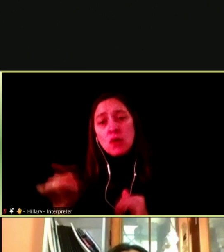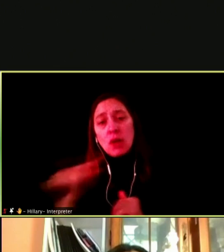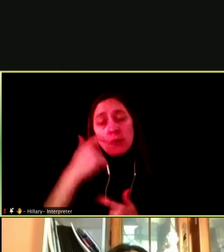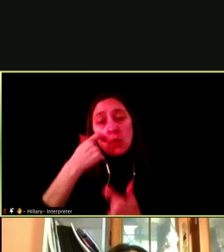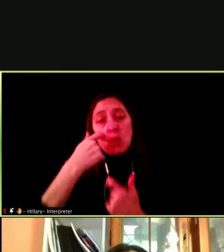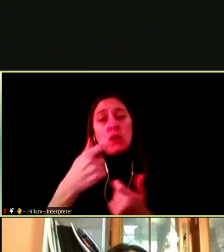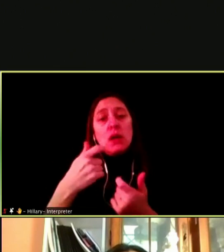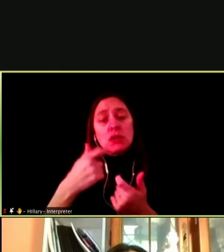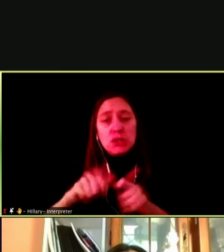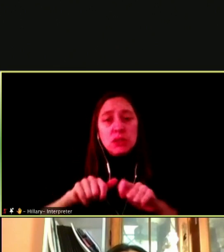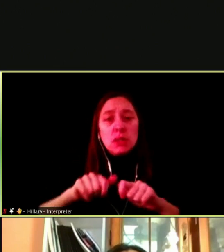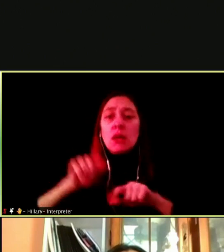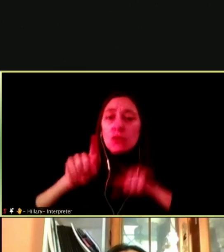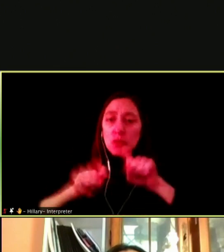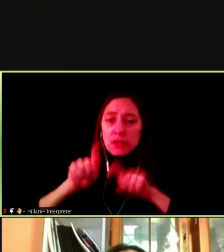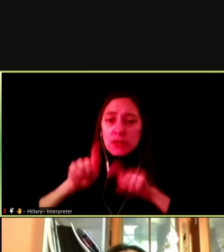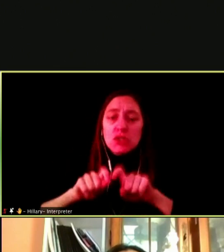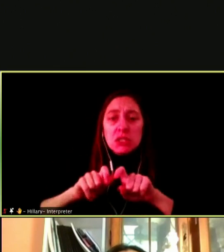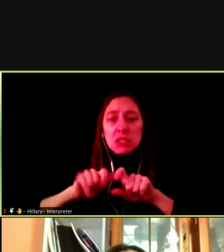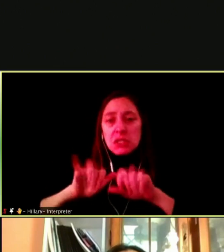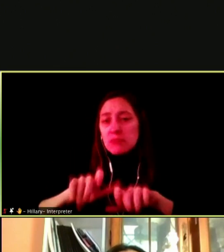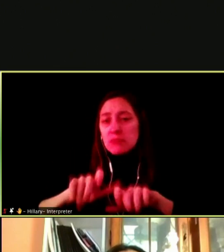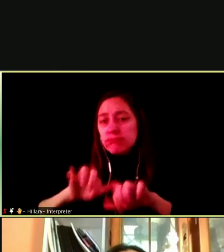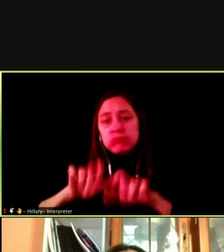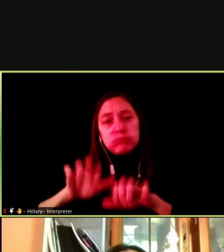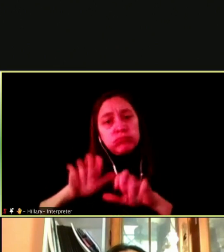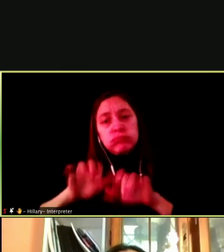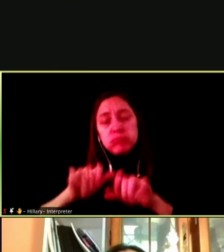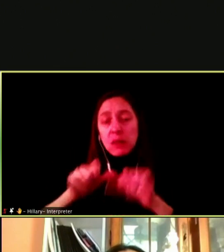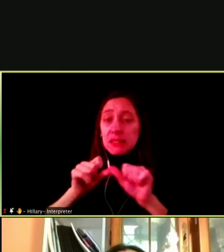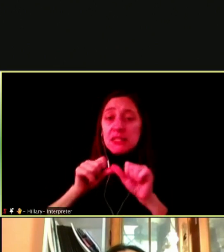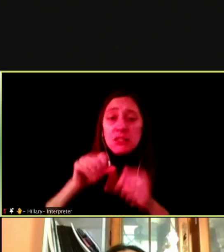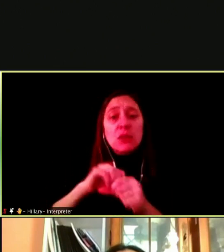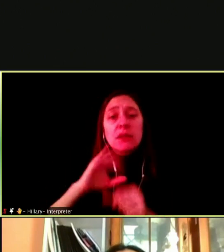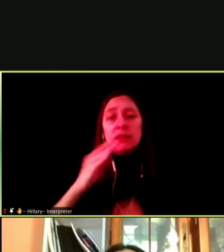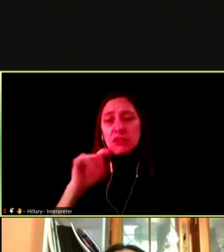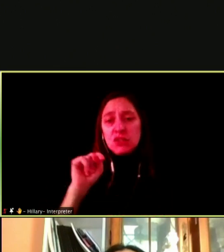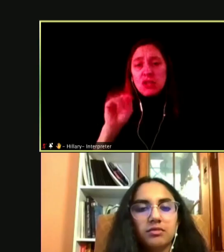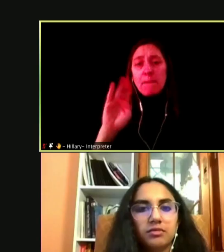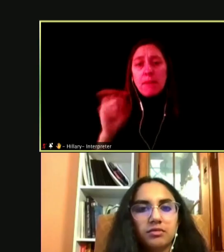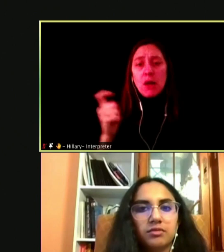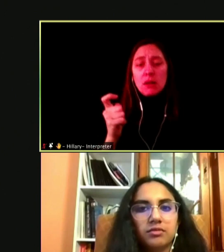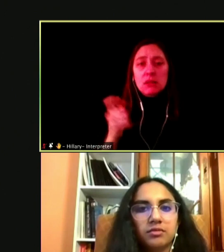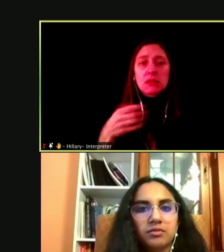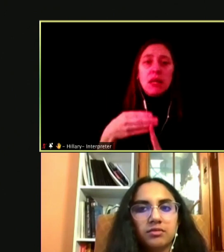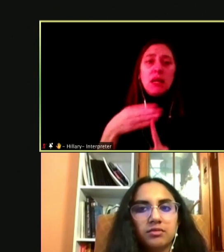QUESTIONS AND REFLECTIONS INTO THE CHAT BOX. TO OUR PARTNERS DOCTOR KAREN CRUZ AND MS.